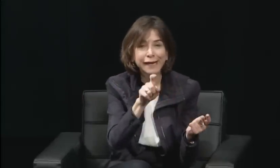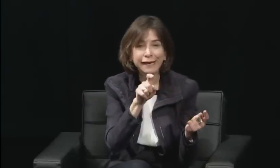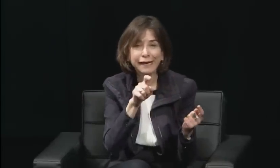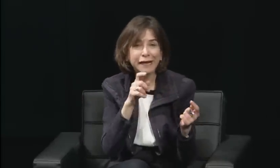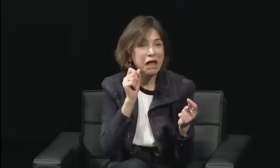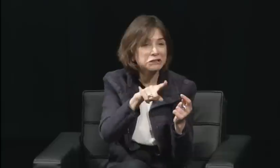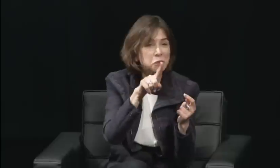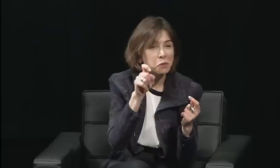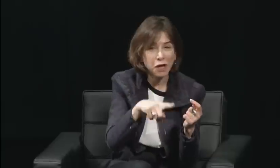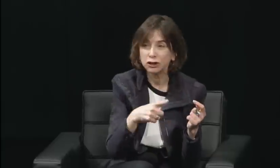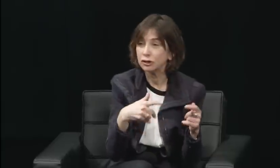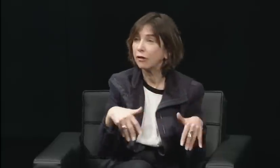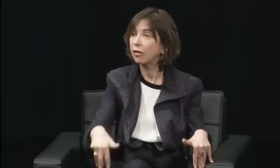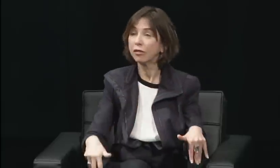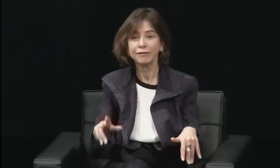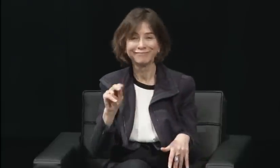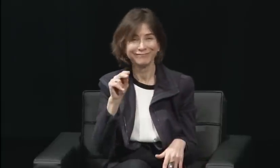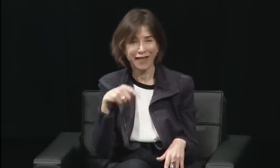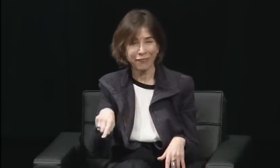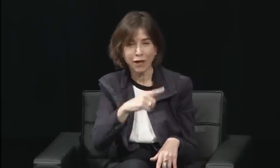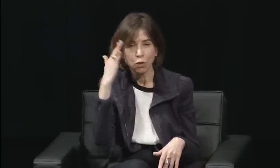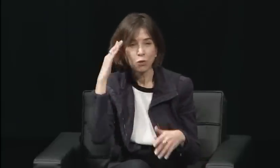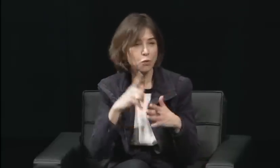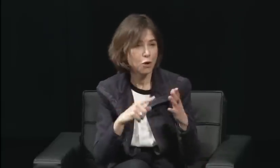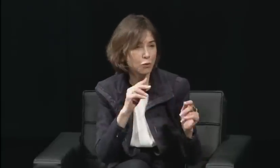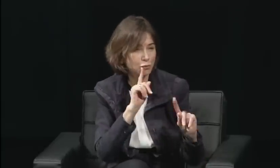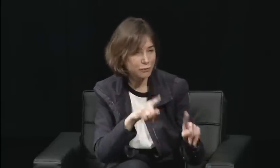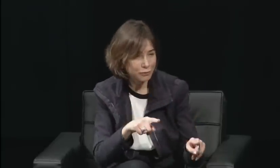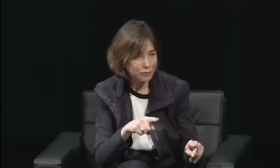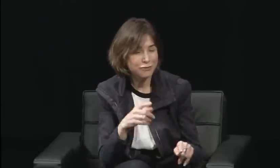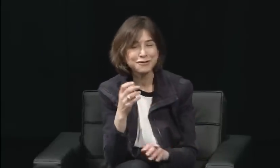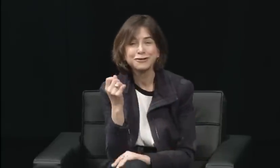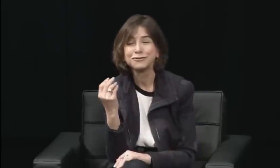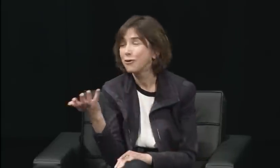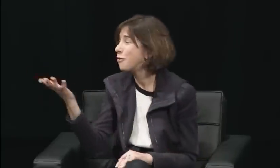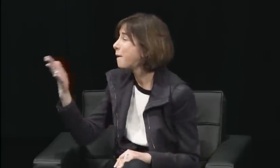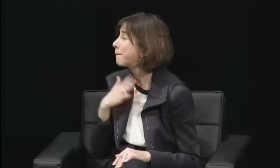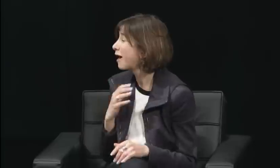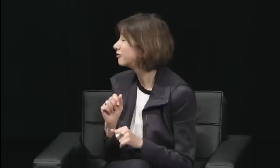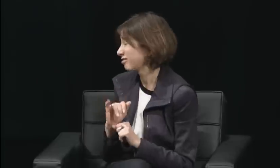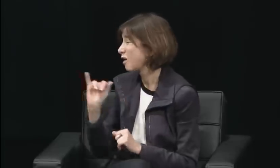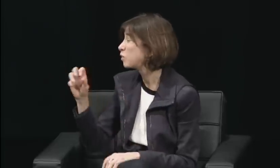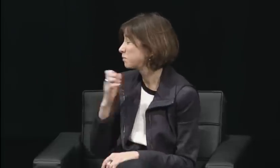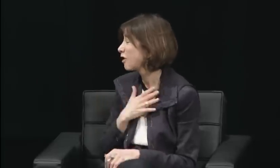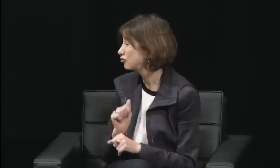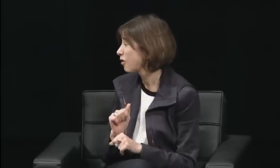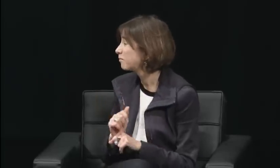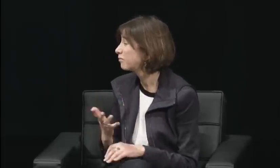making sure that he knew exactly what to say. I have to correct you, I was on "Nightline"